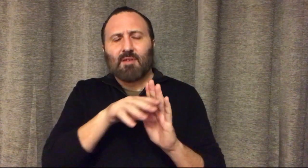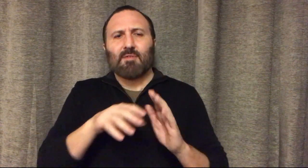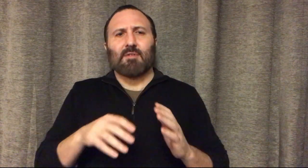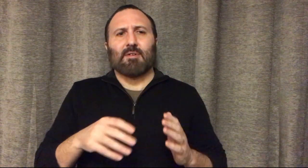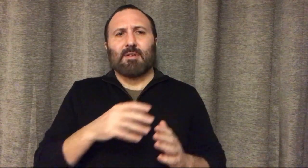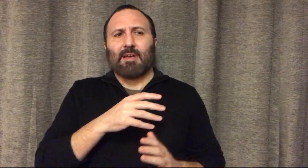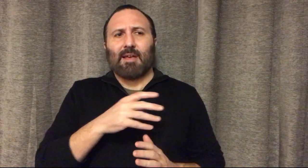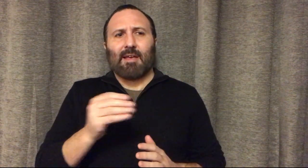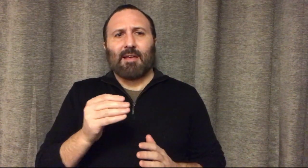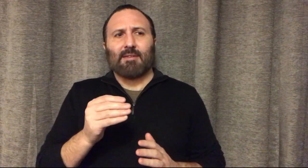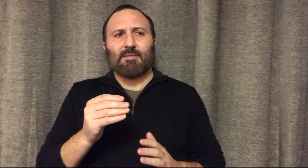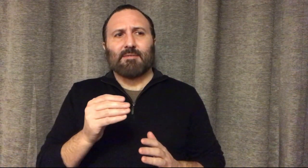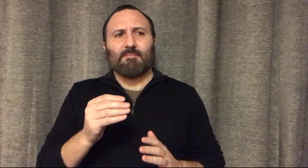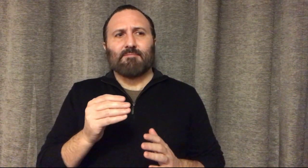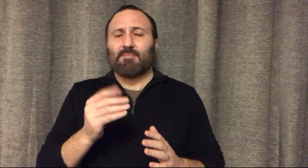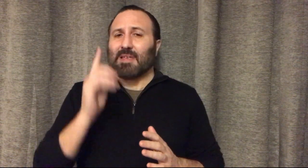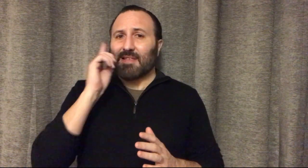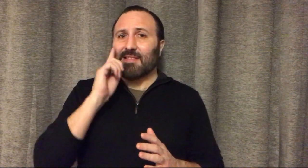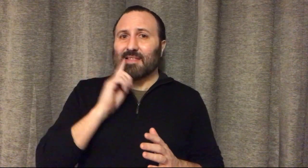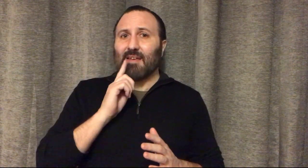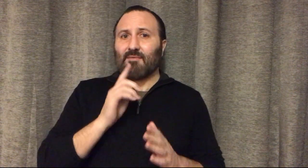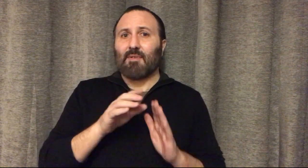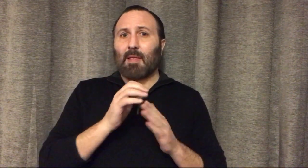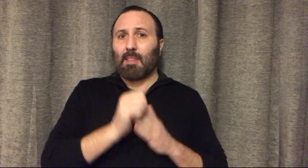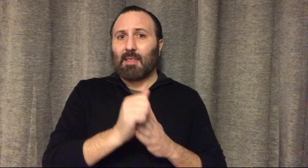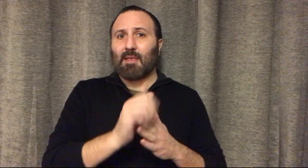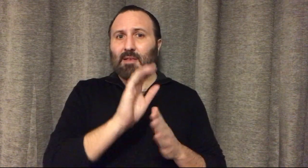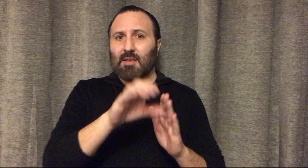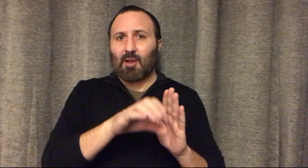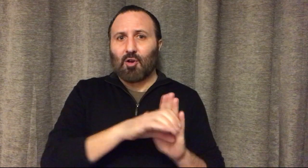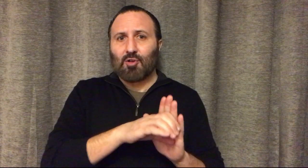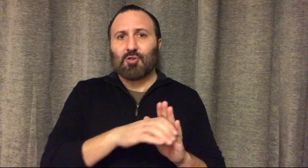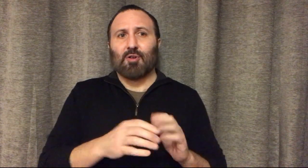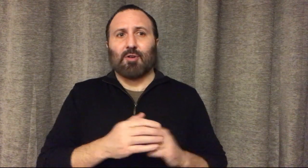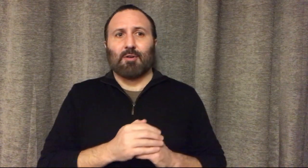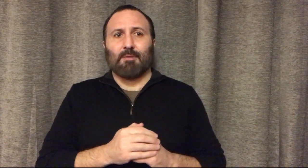amazing filmmaking and led by a Deaf actor.